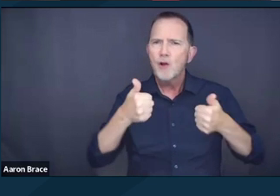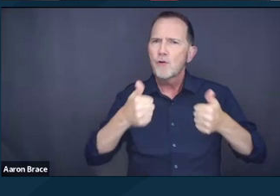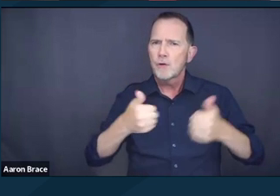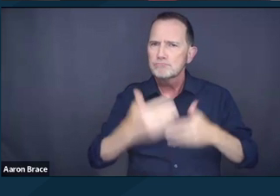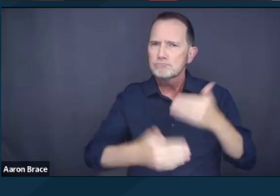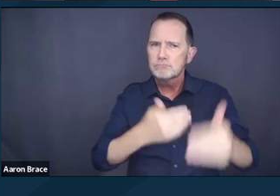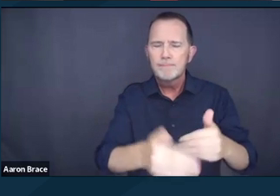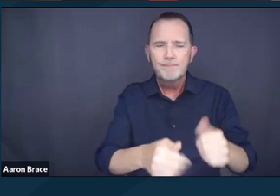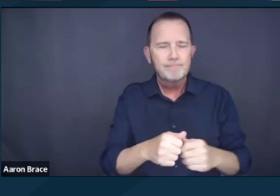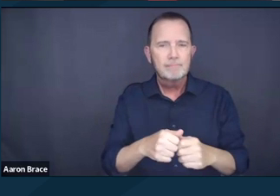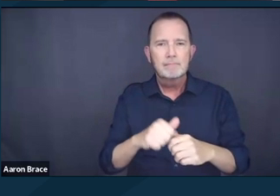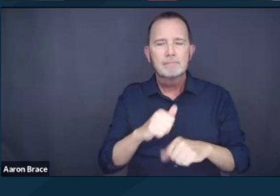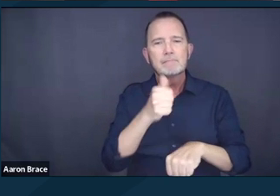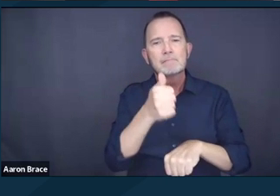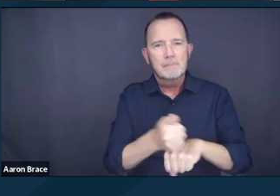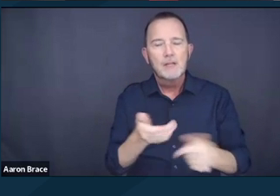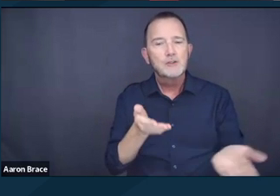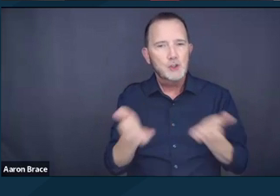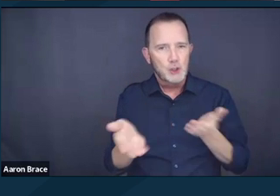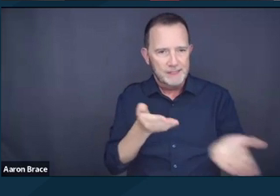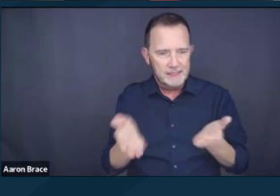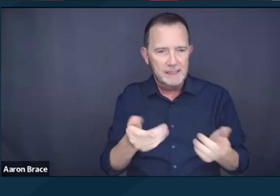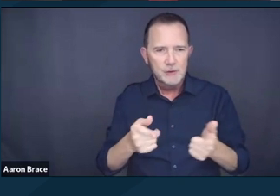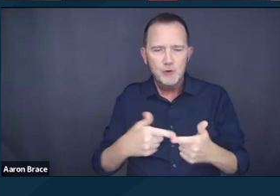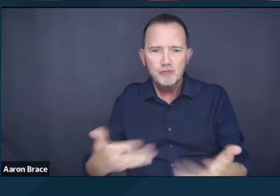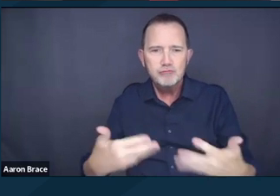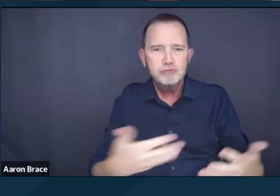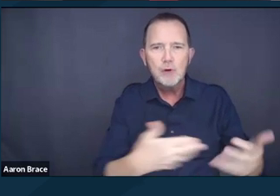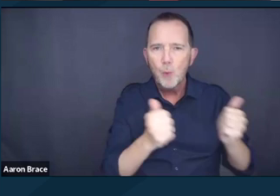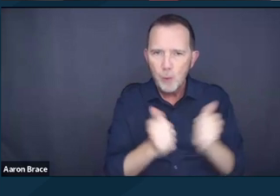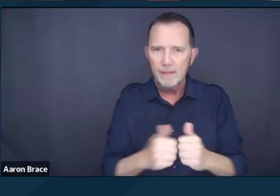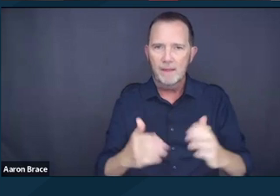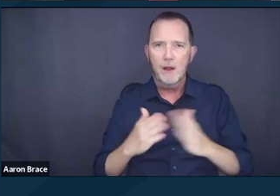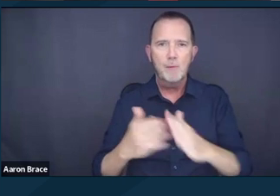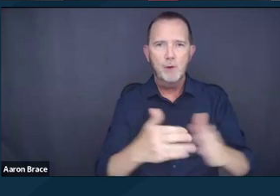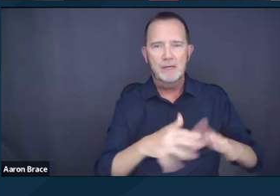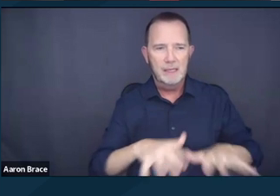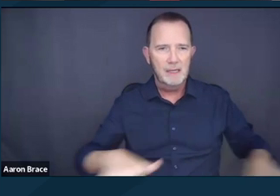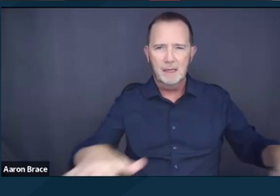community-based services that meet the needs of everyone in the community